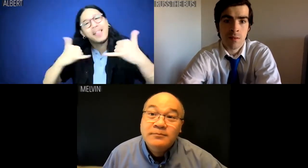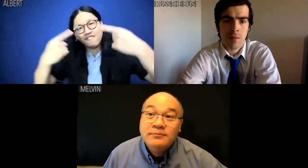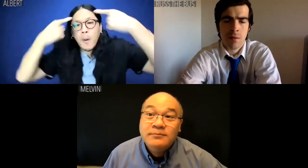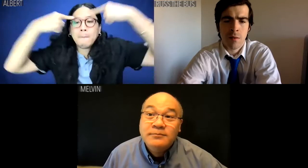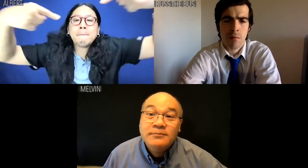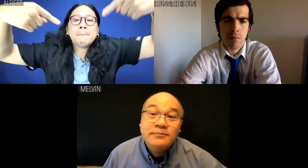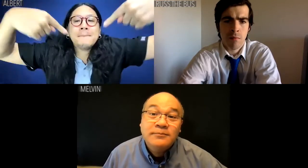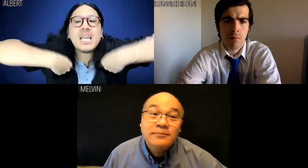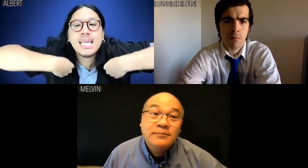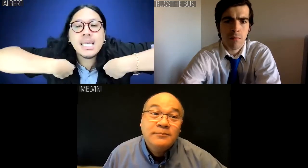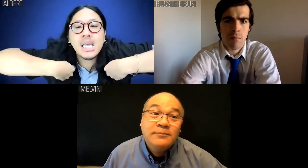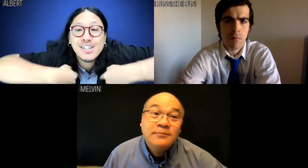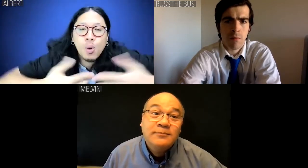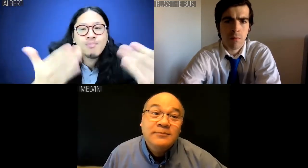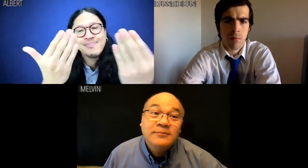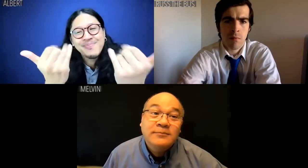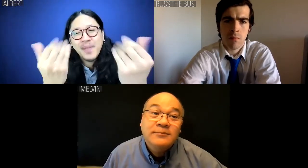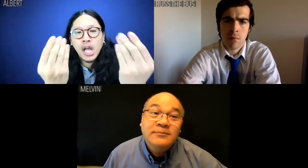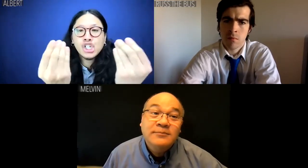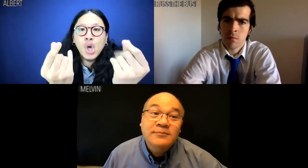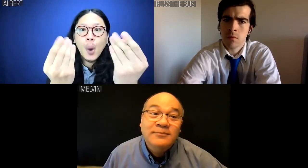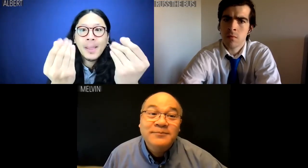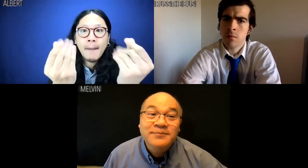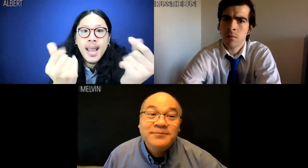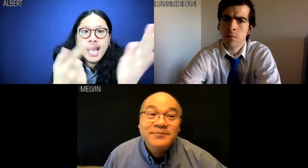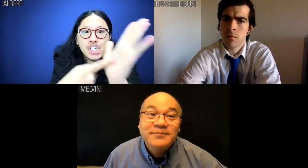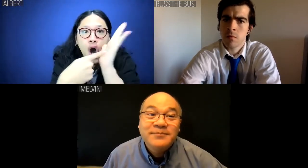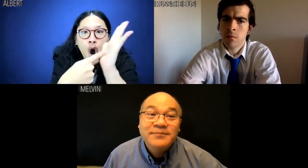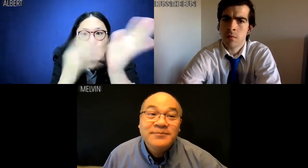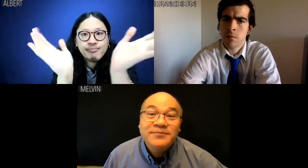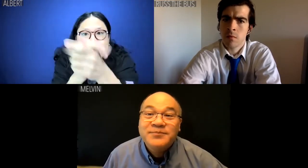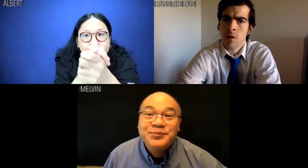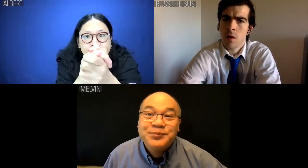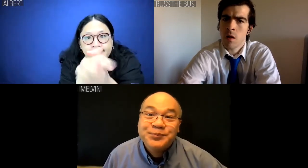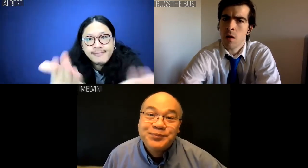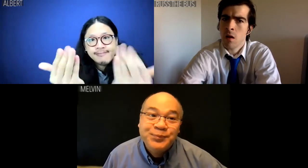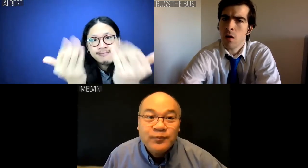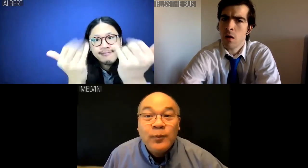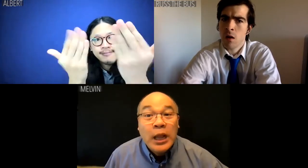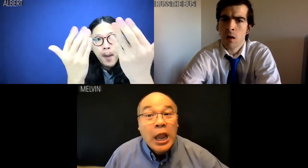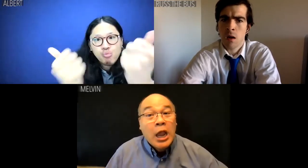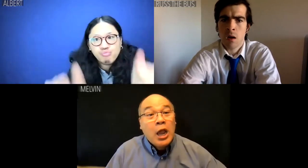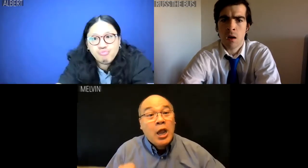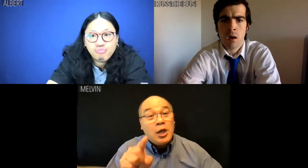I'm playing for me now, so you better show me the money.